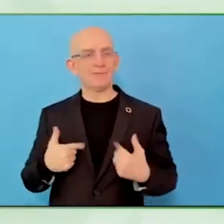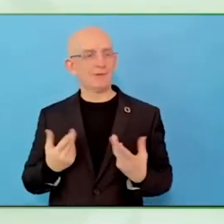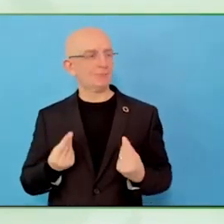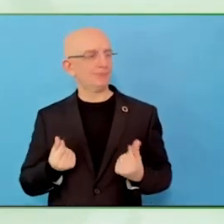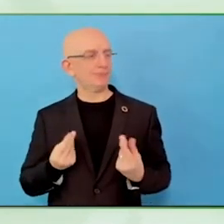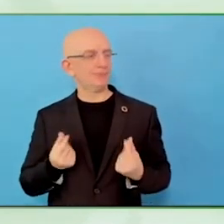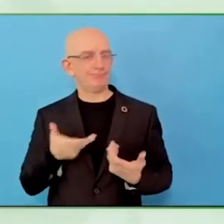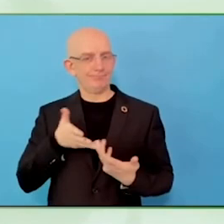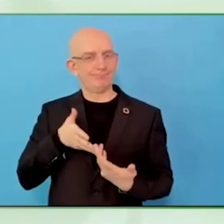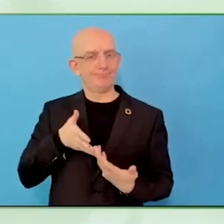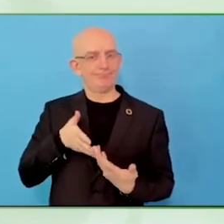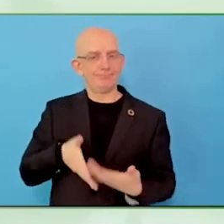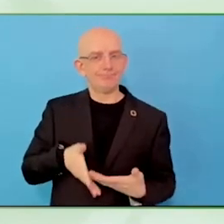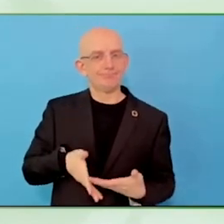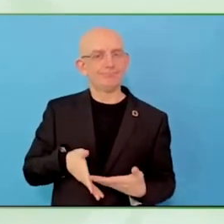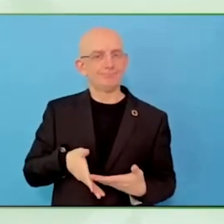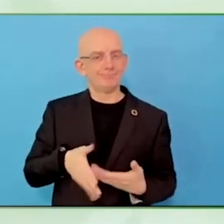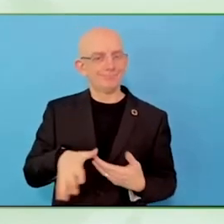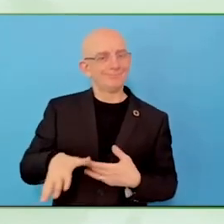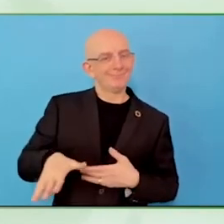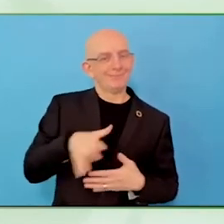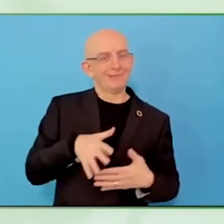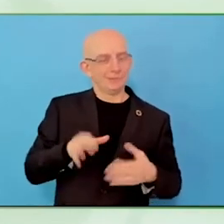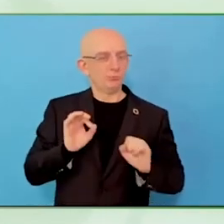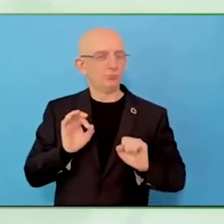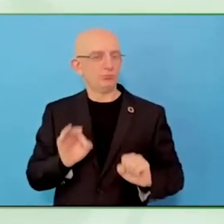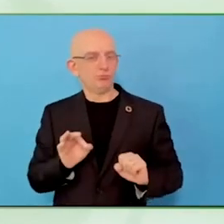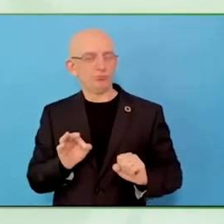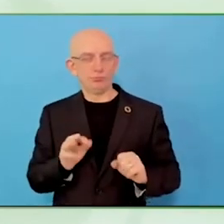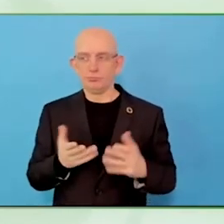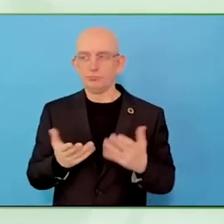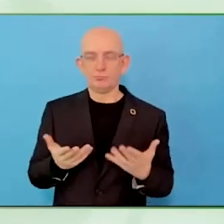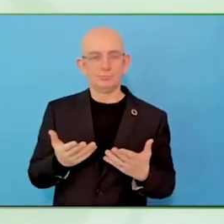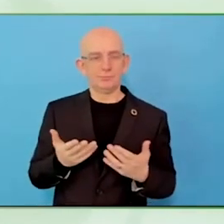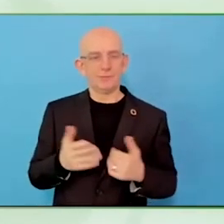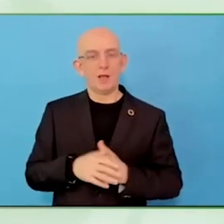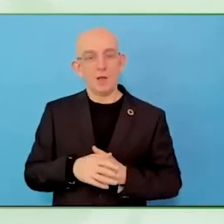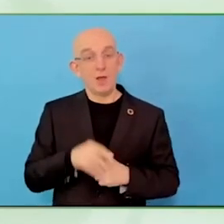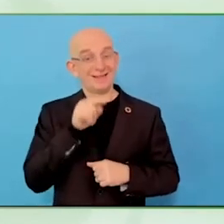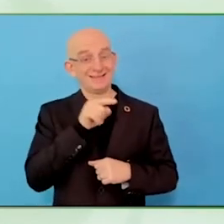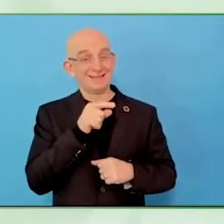For entrepreneurs, if they are their own boss, they do not have